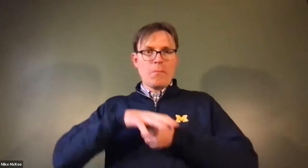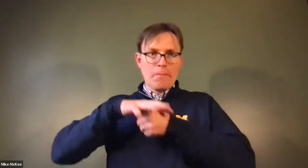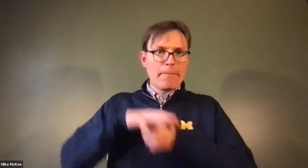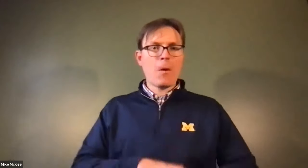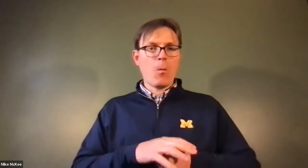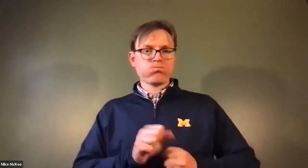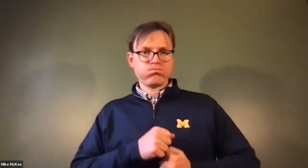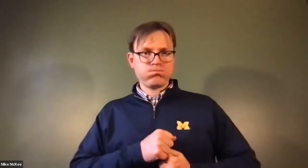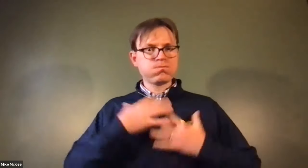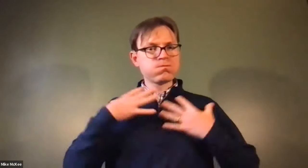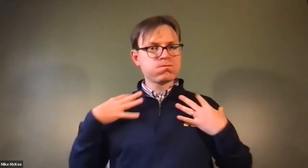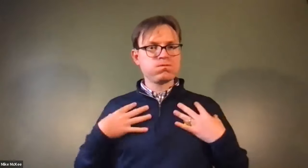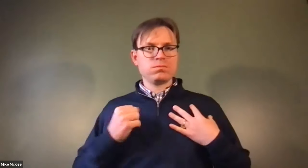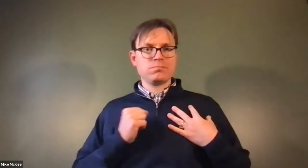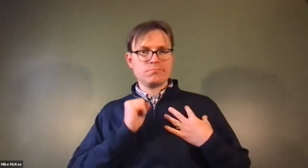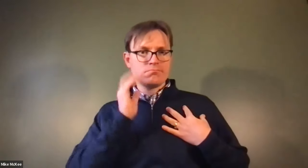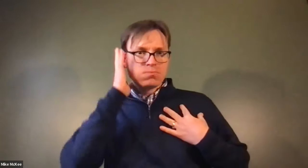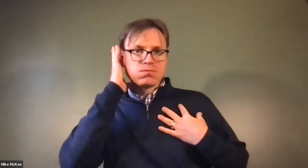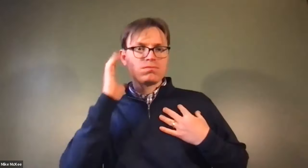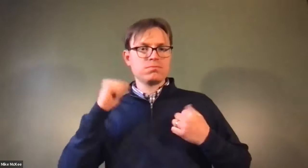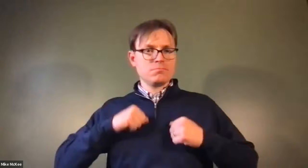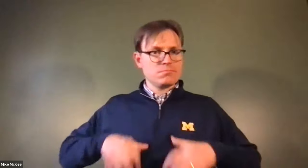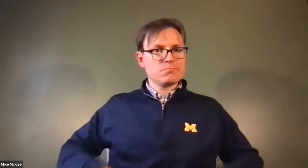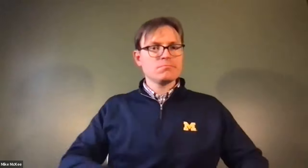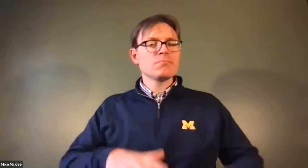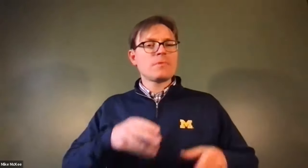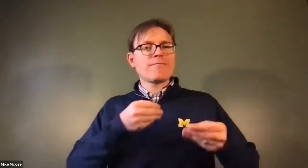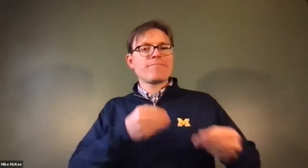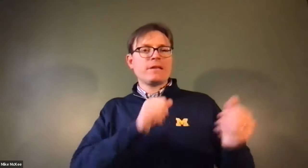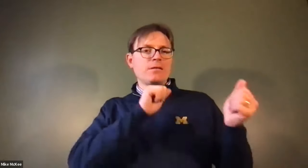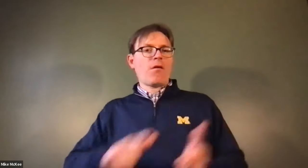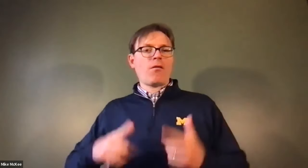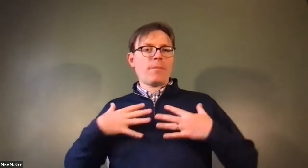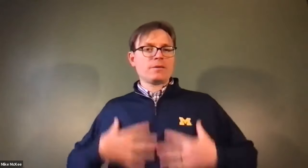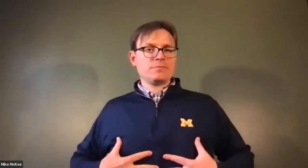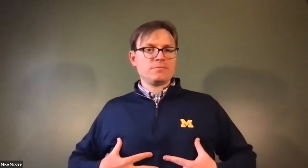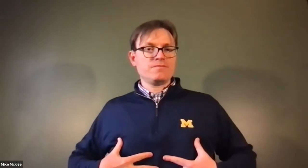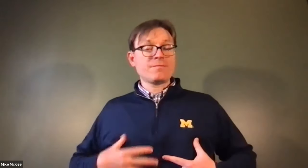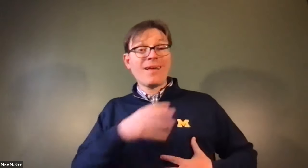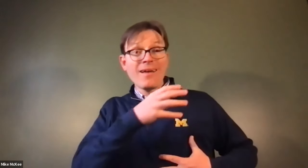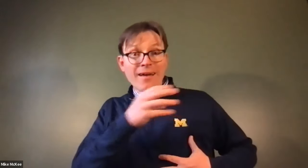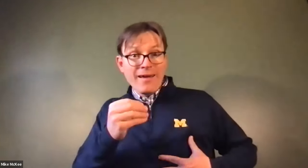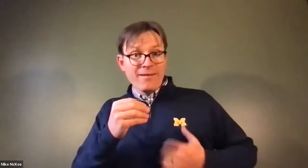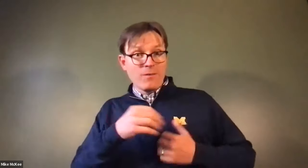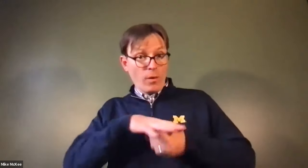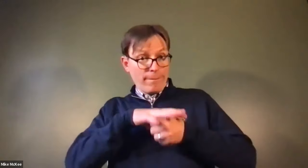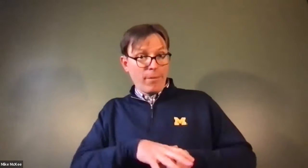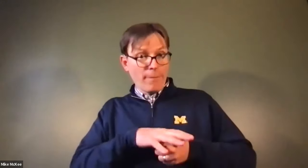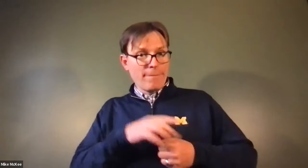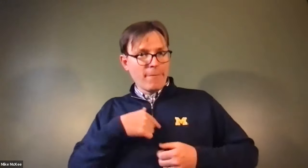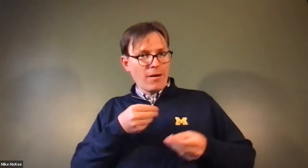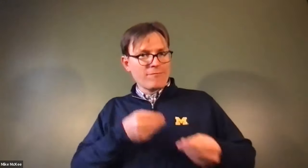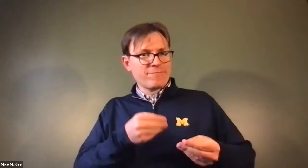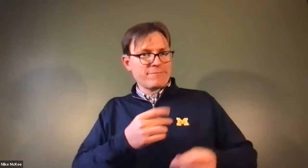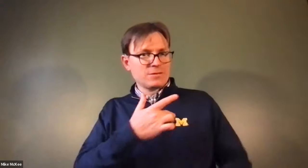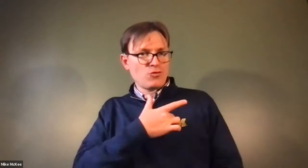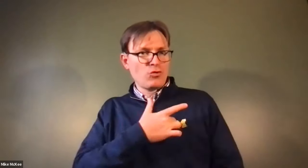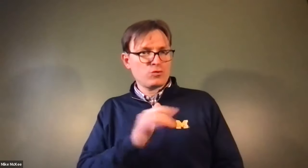James Cech: The Left ventricle is really the strongest muscle because that's the squeeze that pushes the blood out throughout the rest of the body.